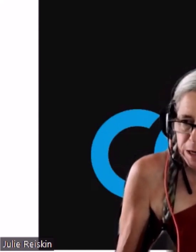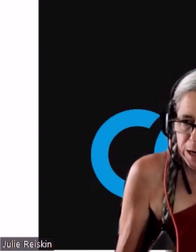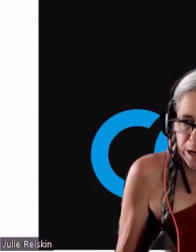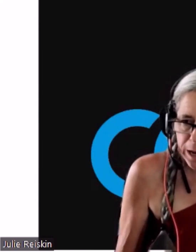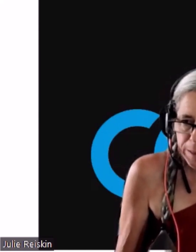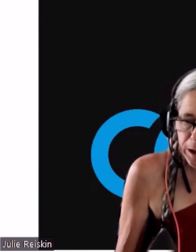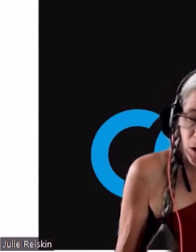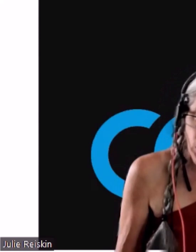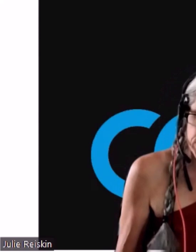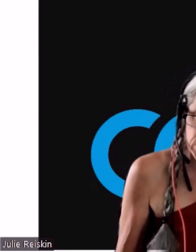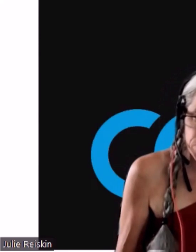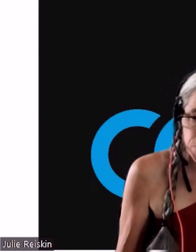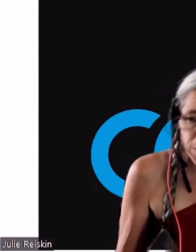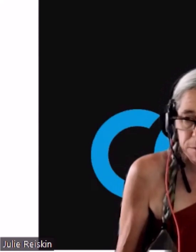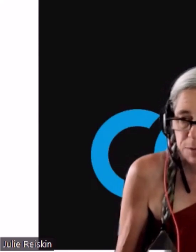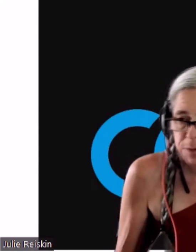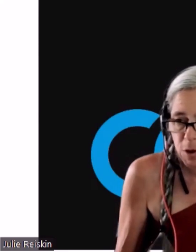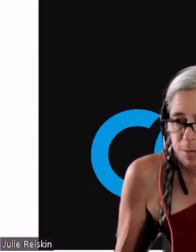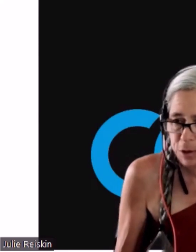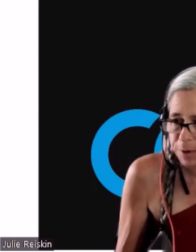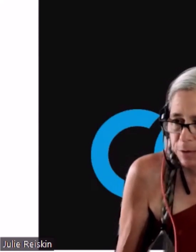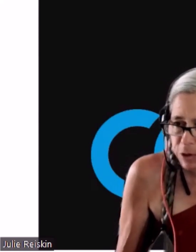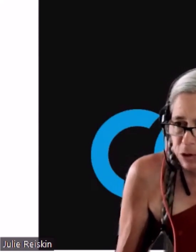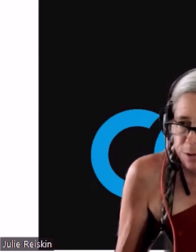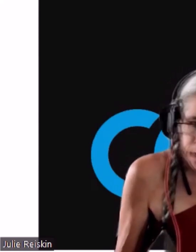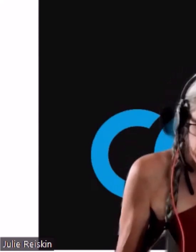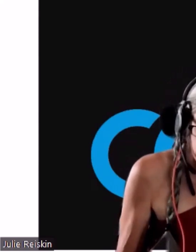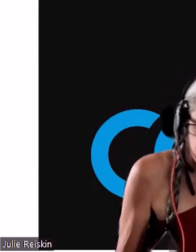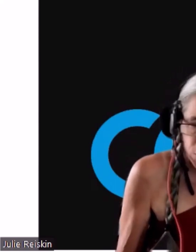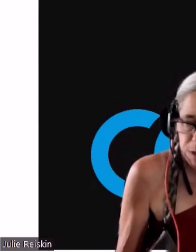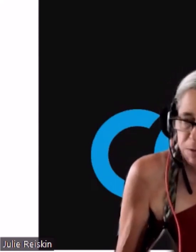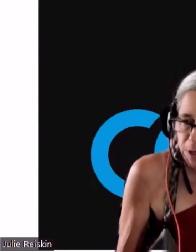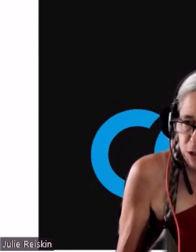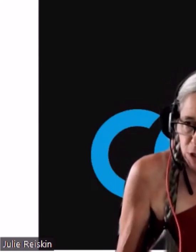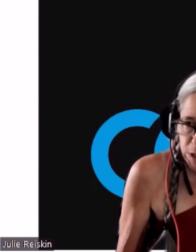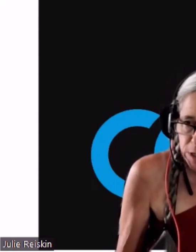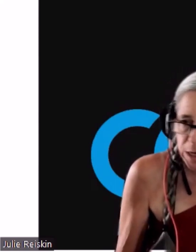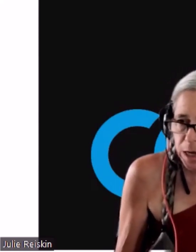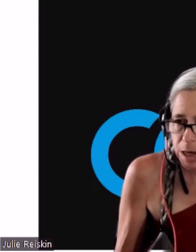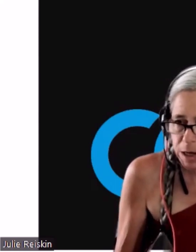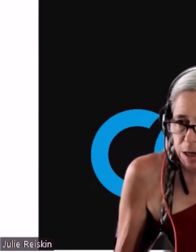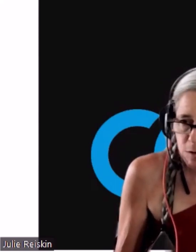and that causes problems with a whole bunch of other issues, like housing and Transportation... You know...